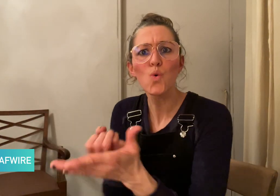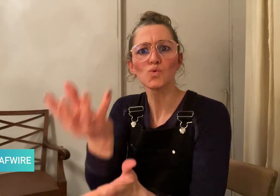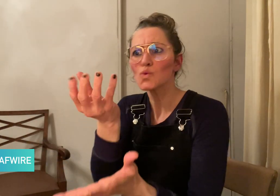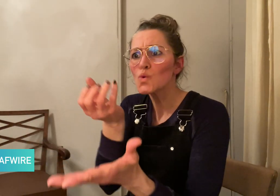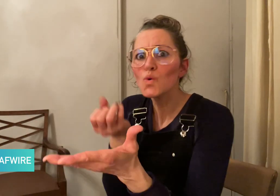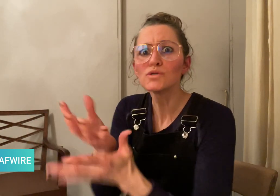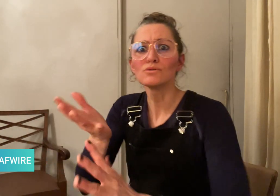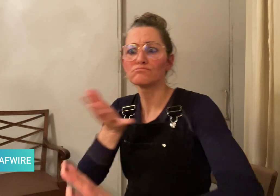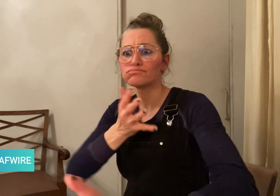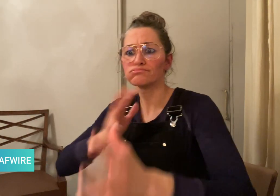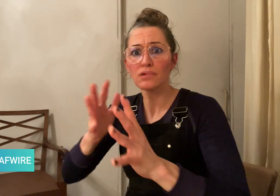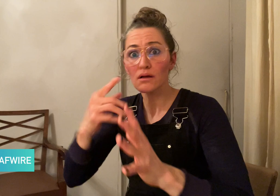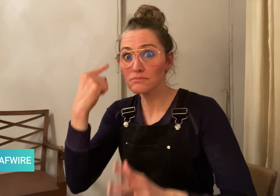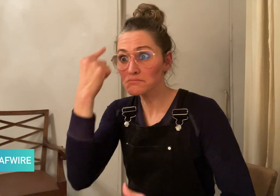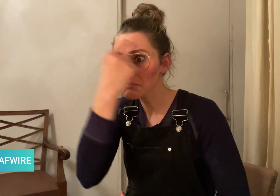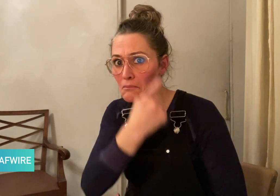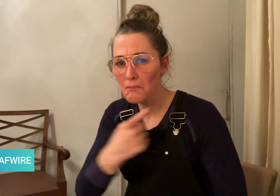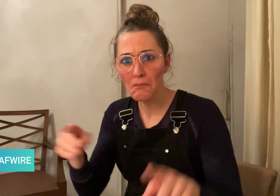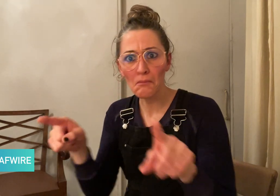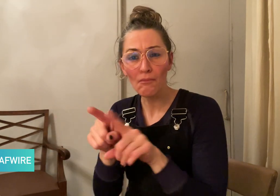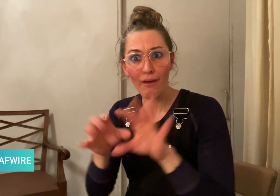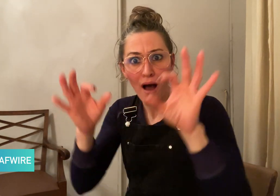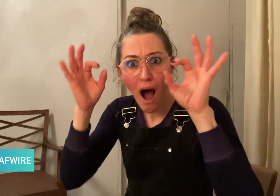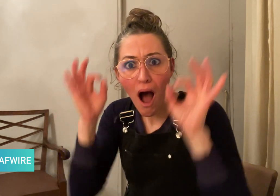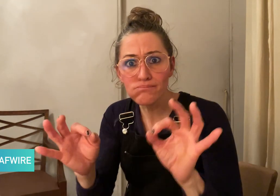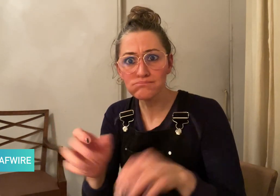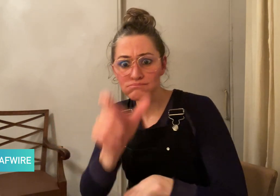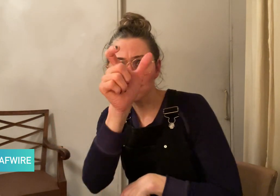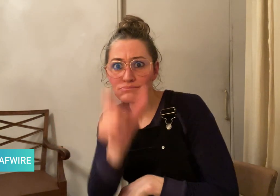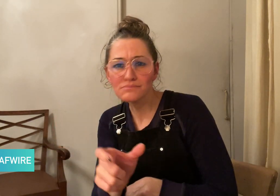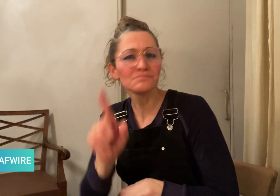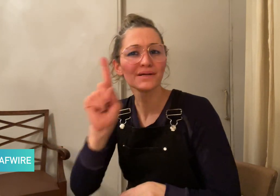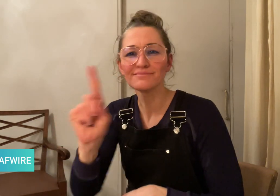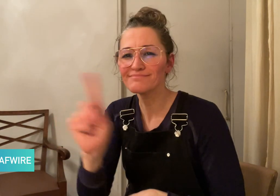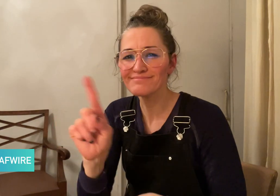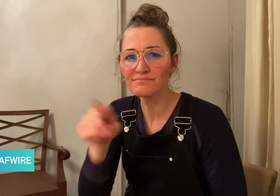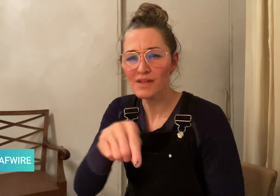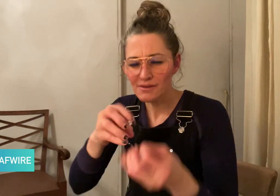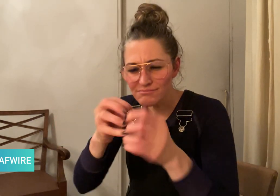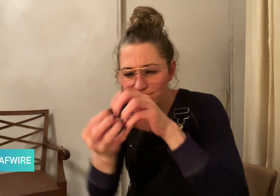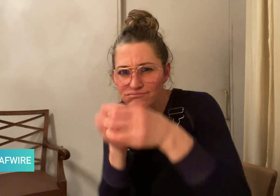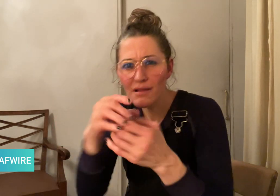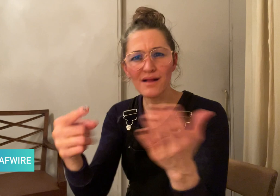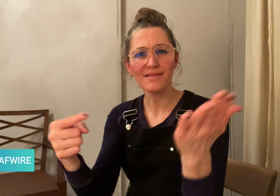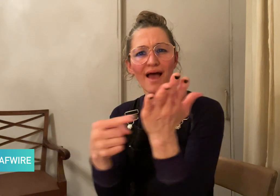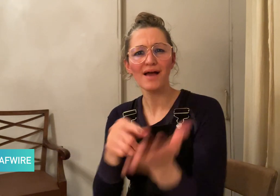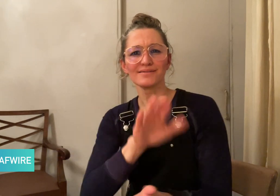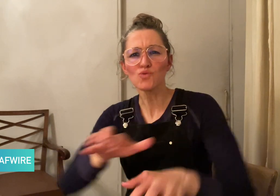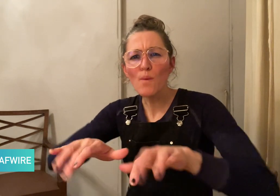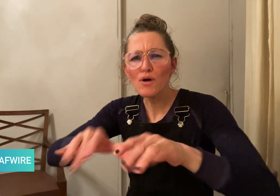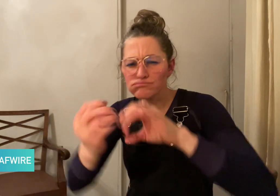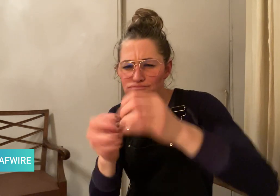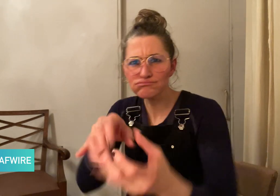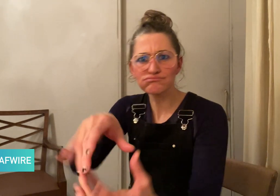a real person but was created by technology. The anchor